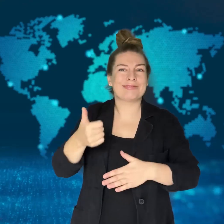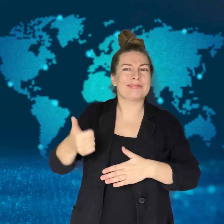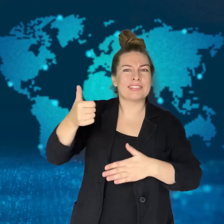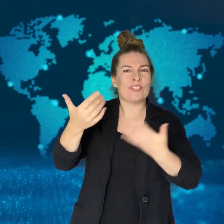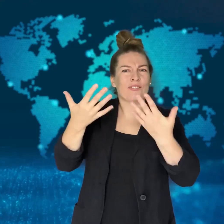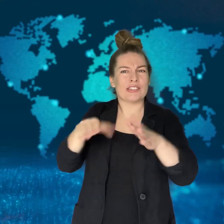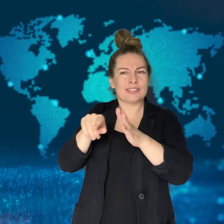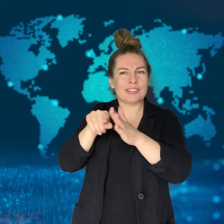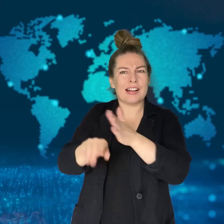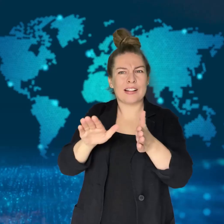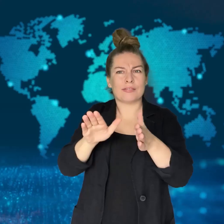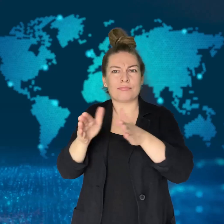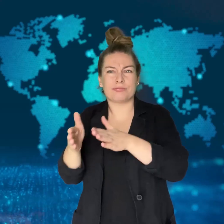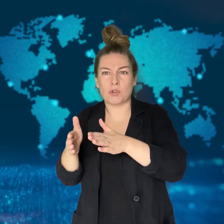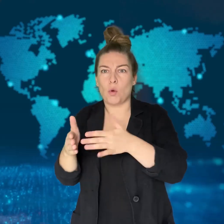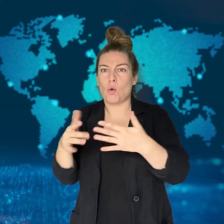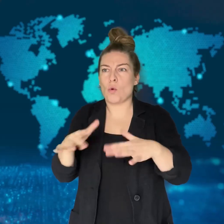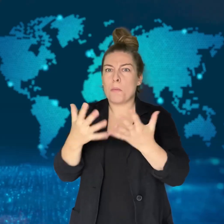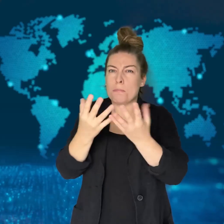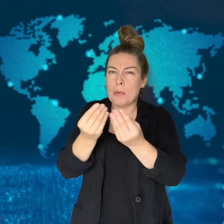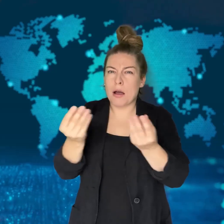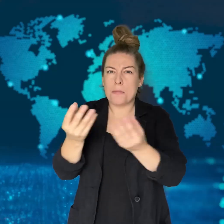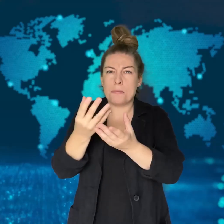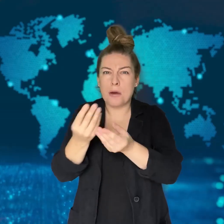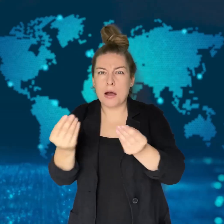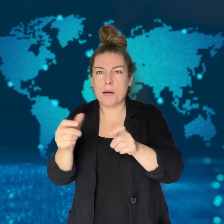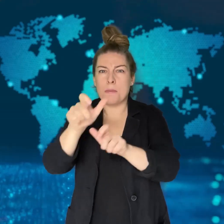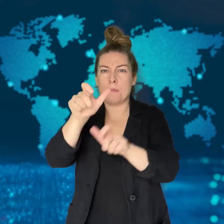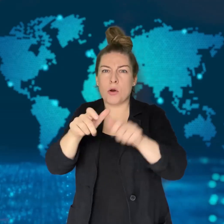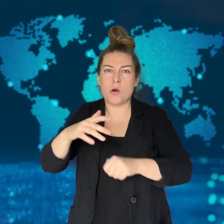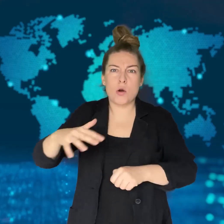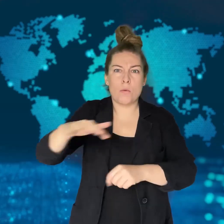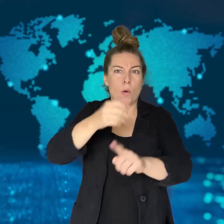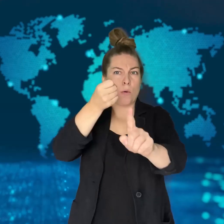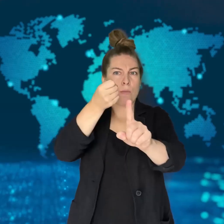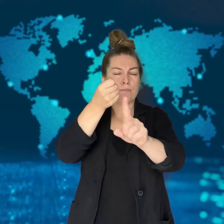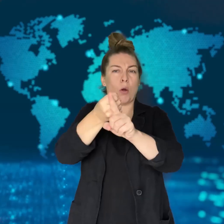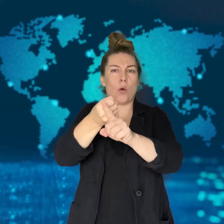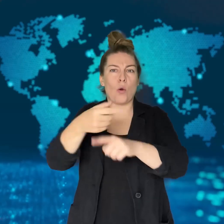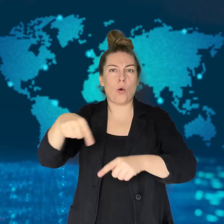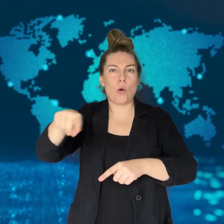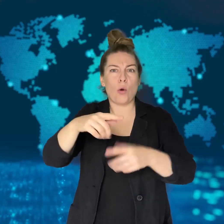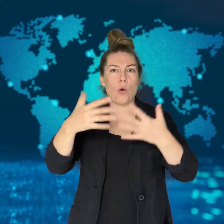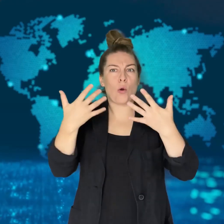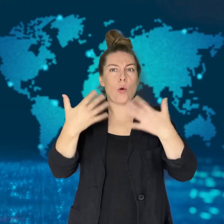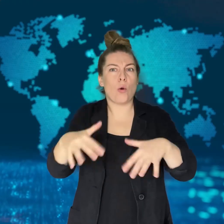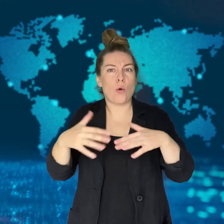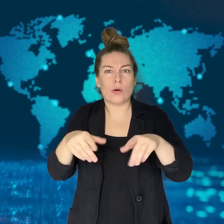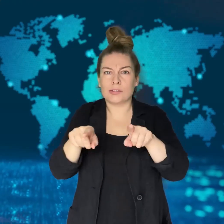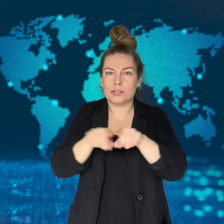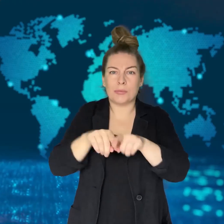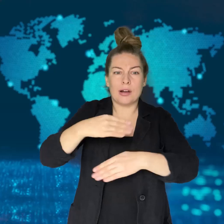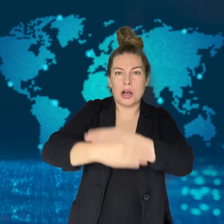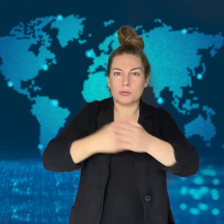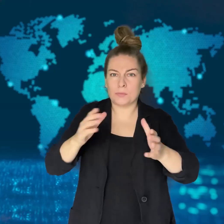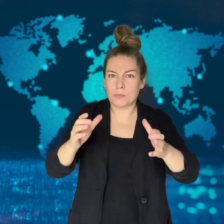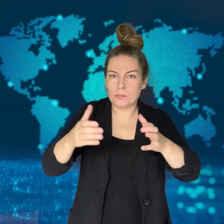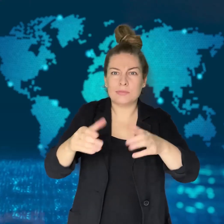Iran provides Hezbollah with much of its funding, training, and weapons.